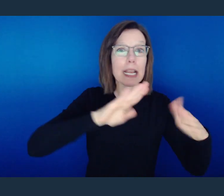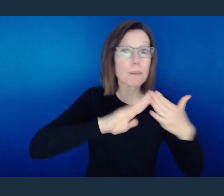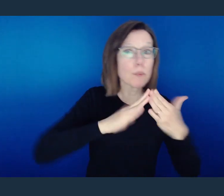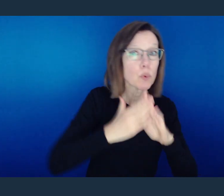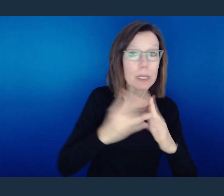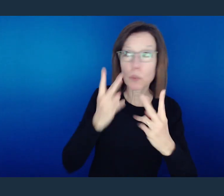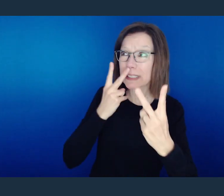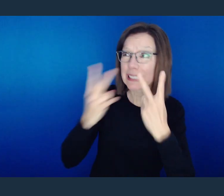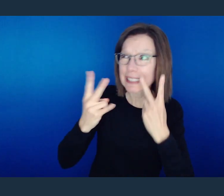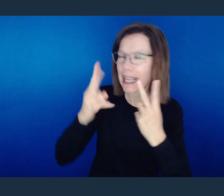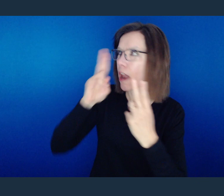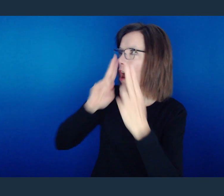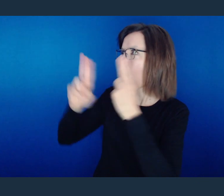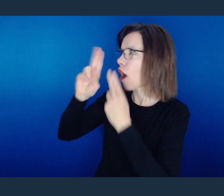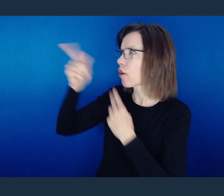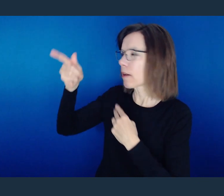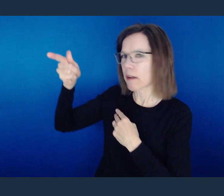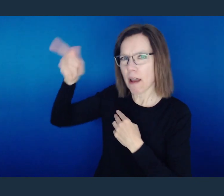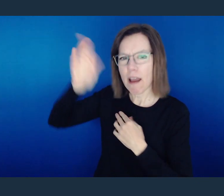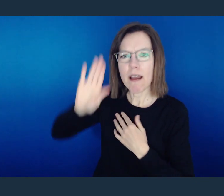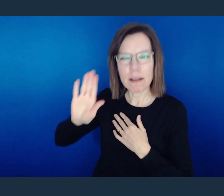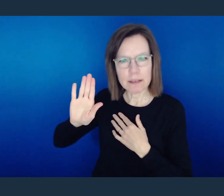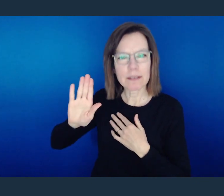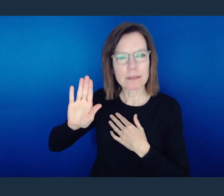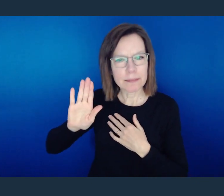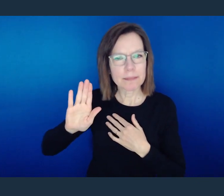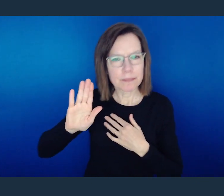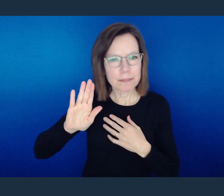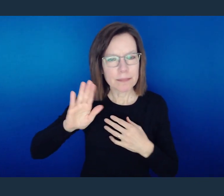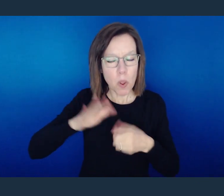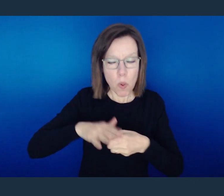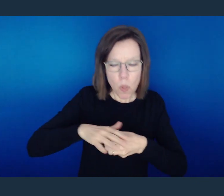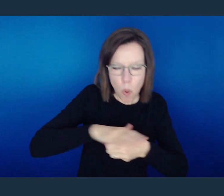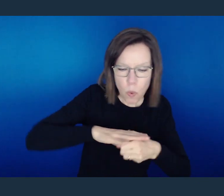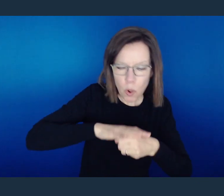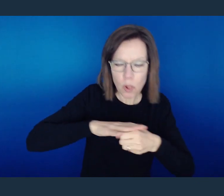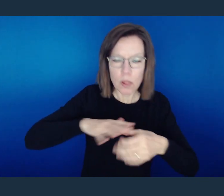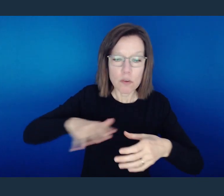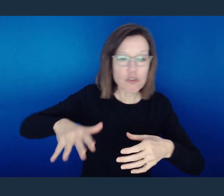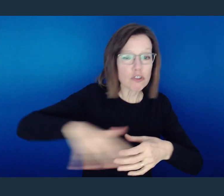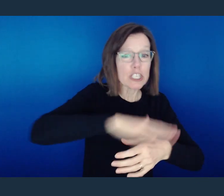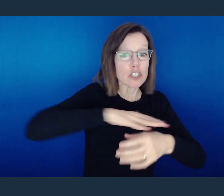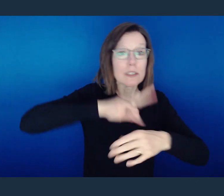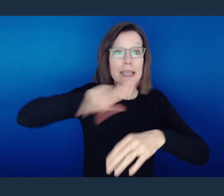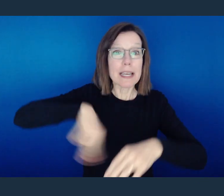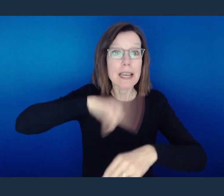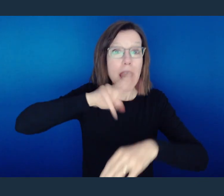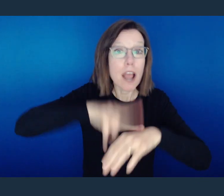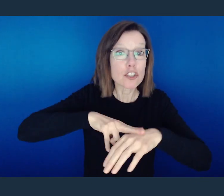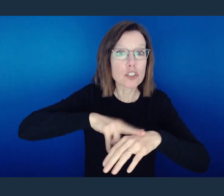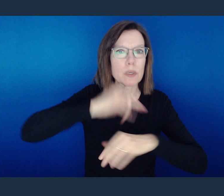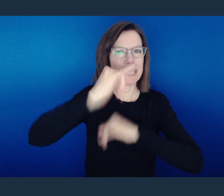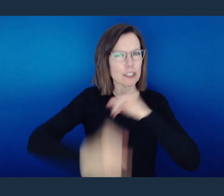That in another way would be the local, the regional, the national, the international.